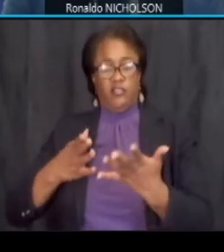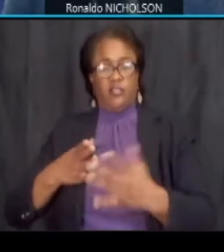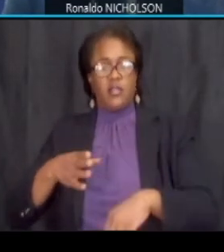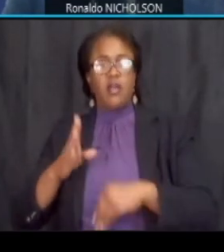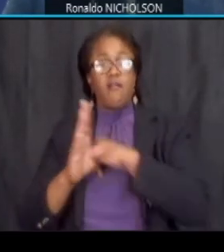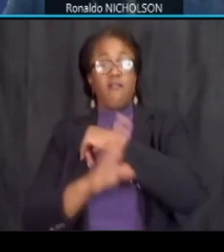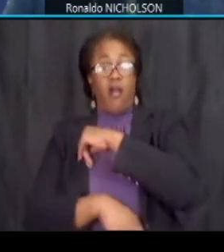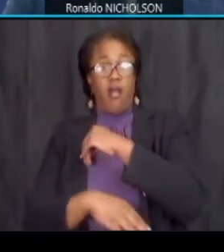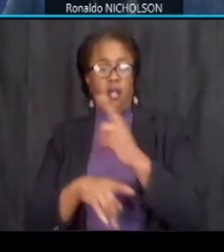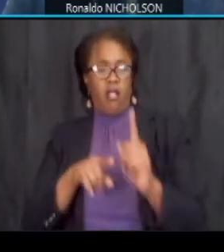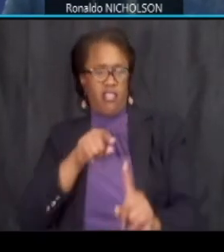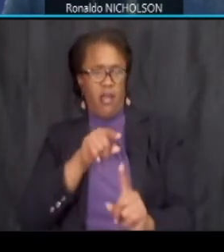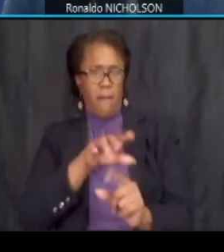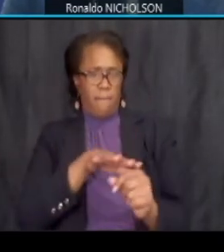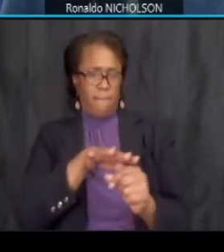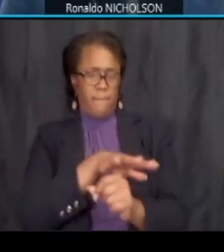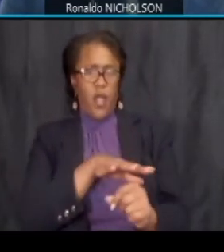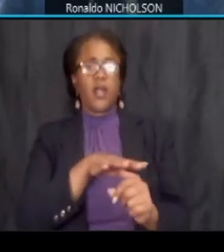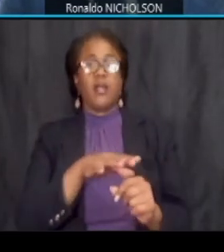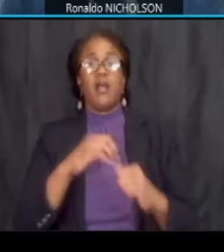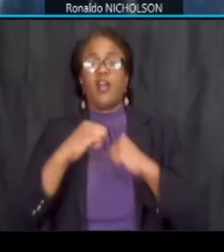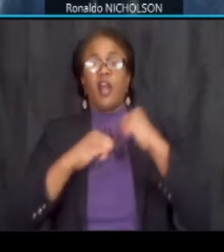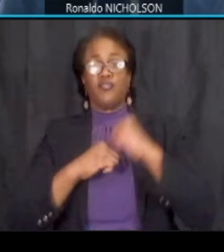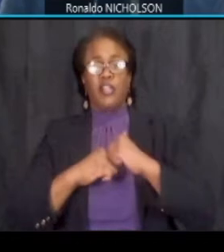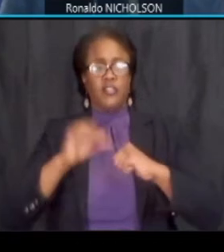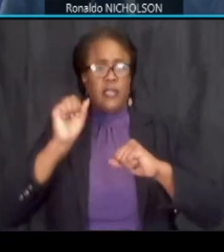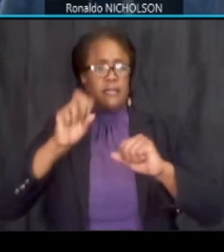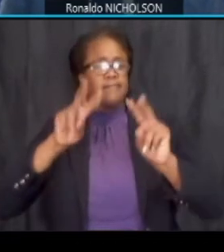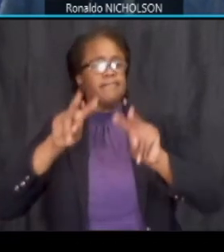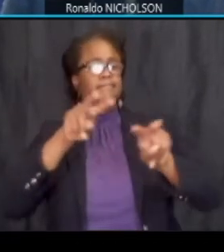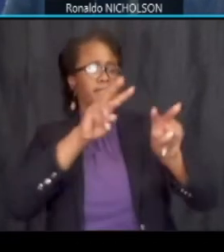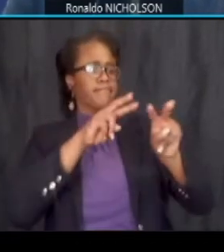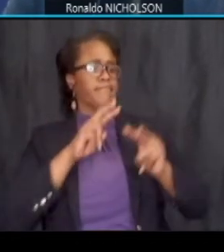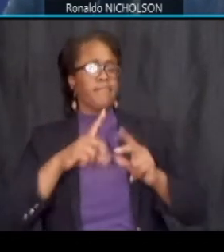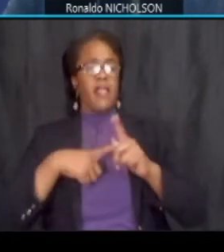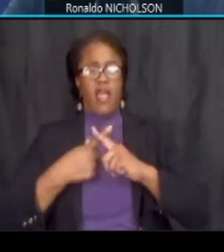our contractor can start meaningful construction in the spring of 2023.